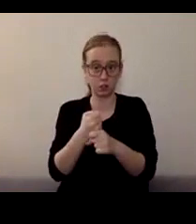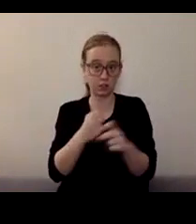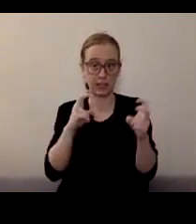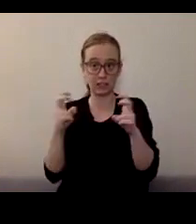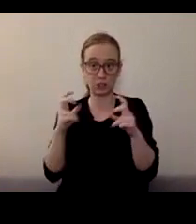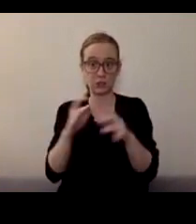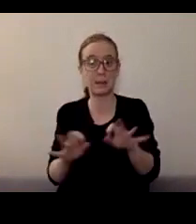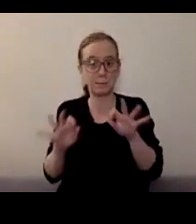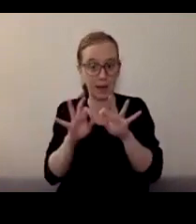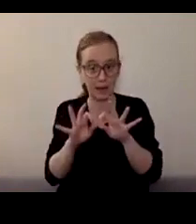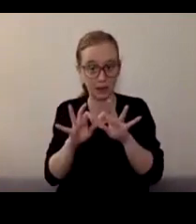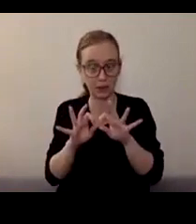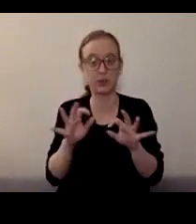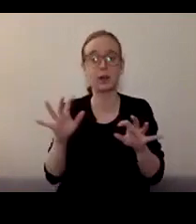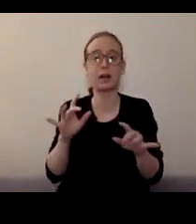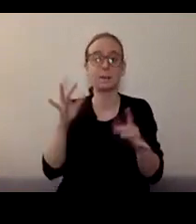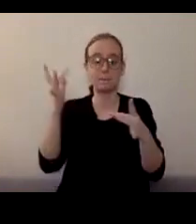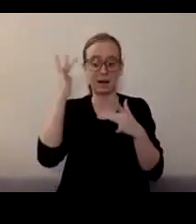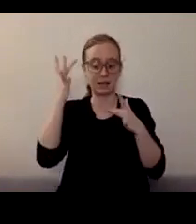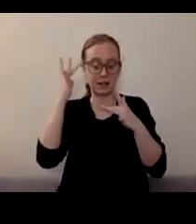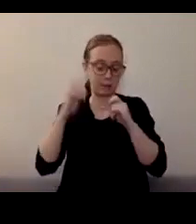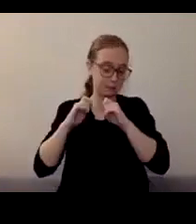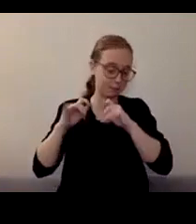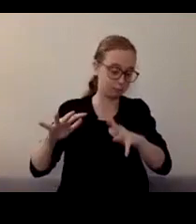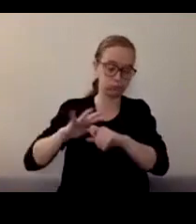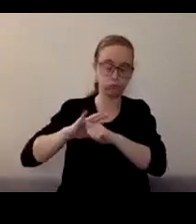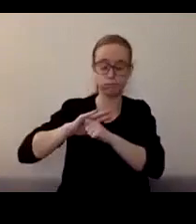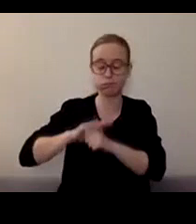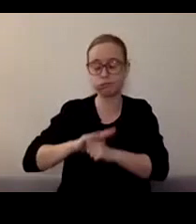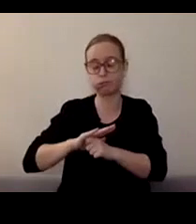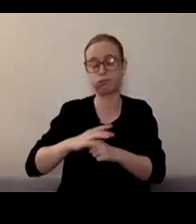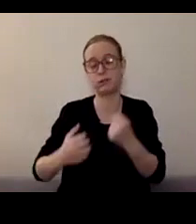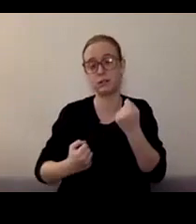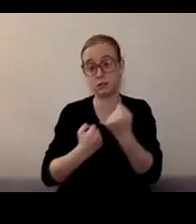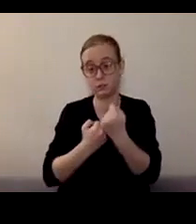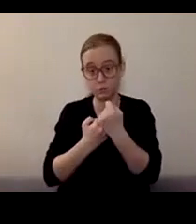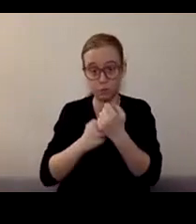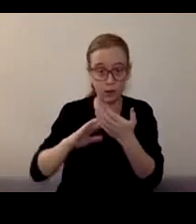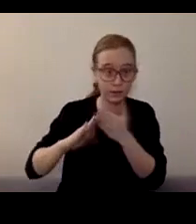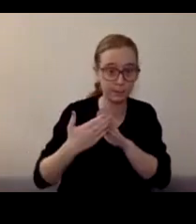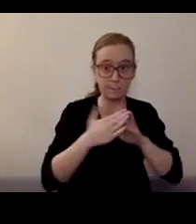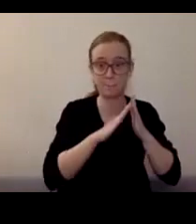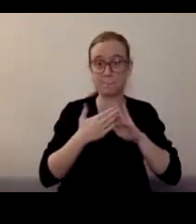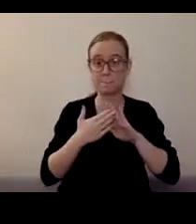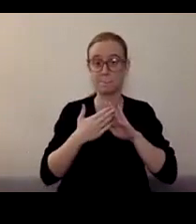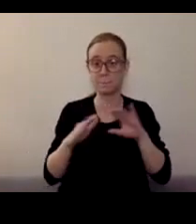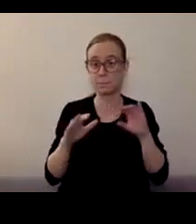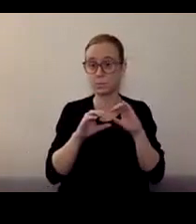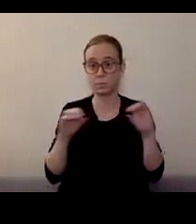and Family Mental Health. Nobody has escaped the pressures of the last few months. The pandemic and other major societal events